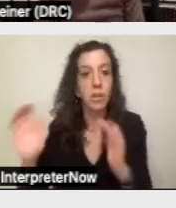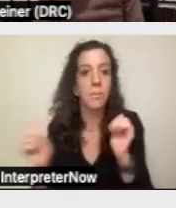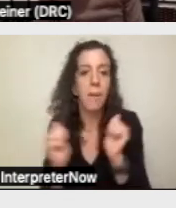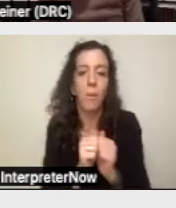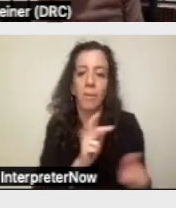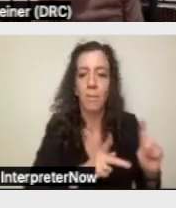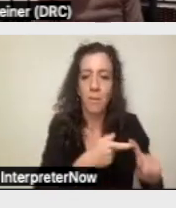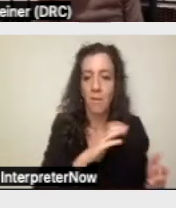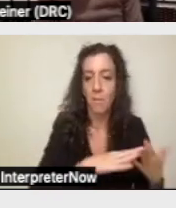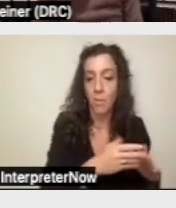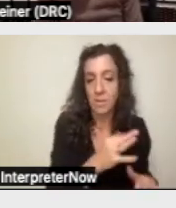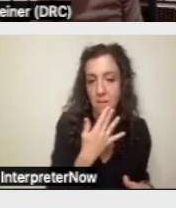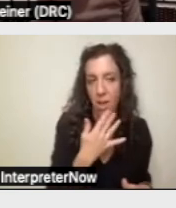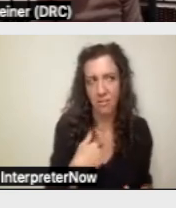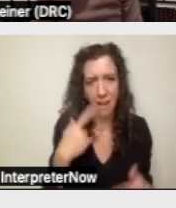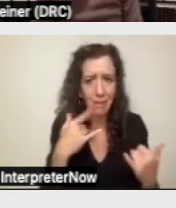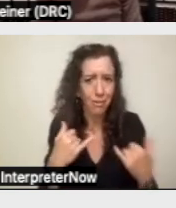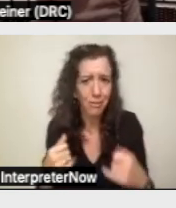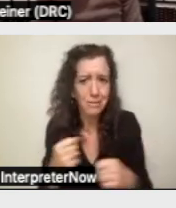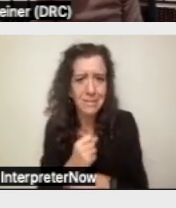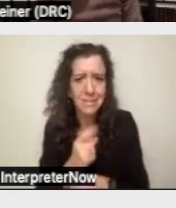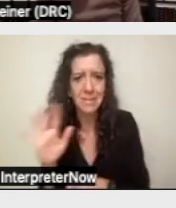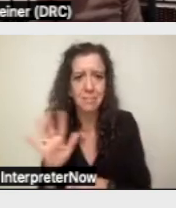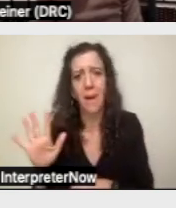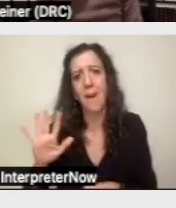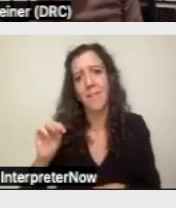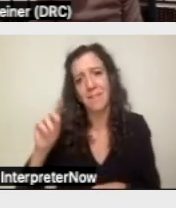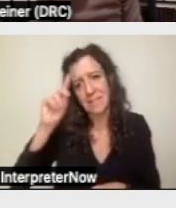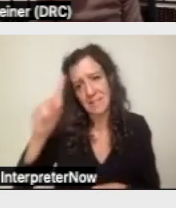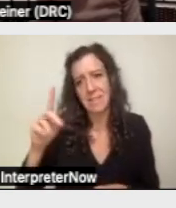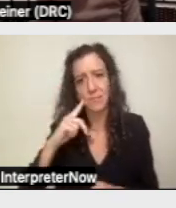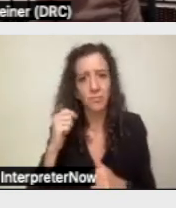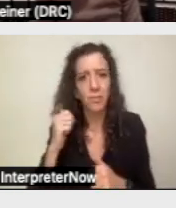I think the current statistics are around 50 on the dollar.